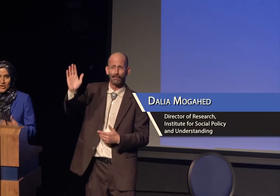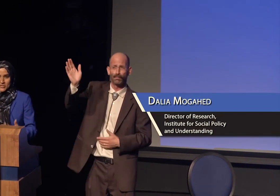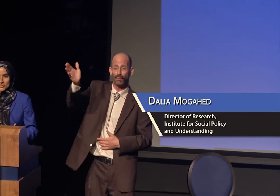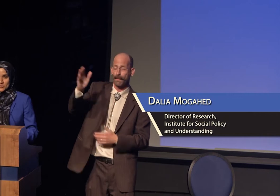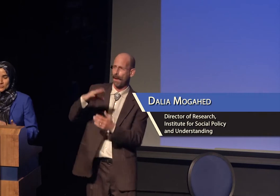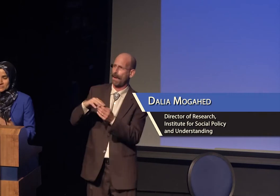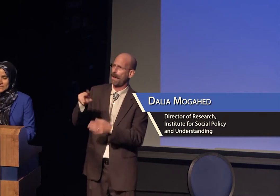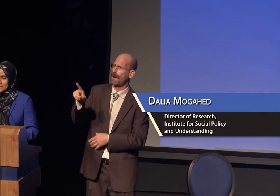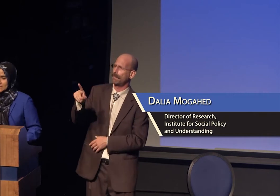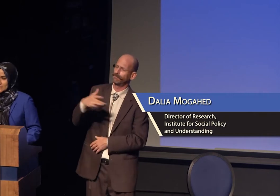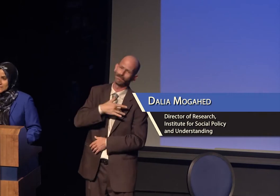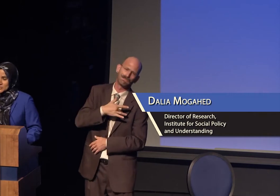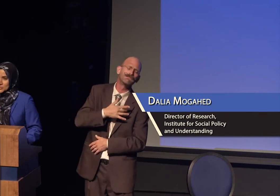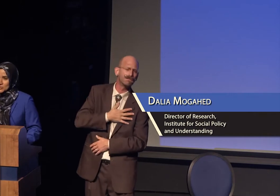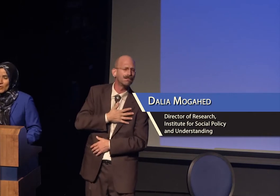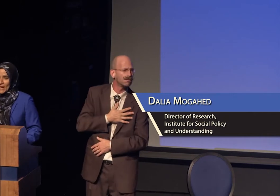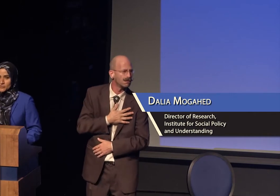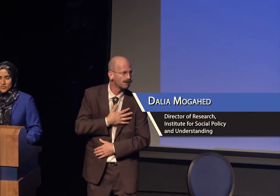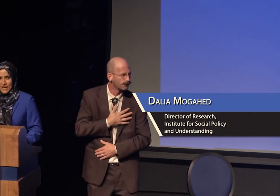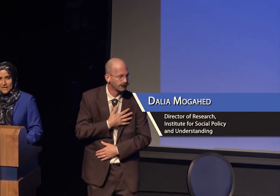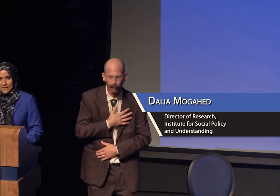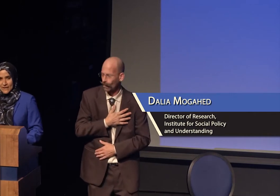It's hard to go after that.